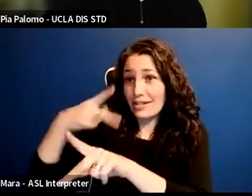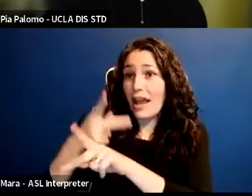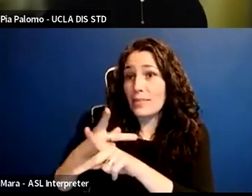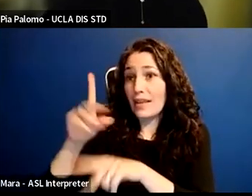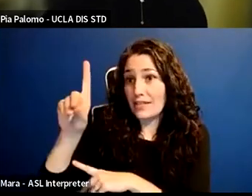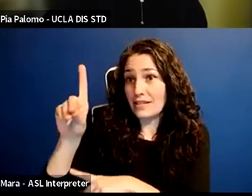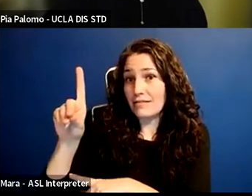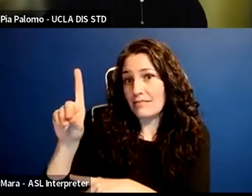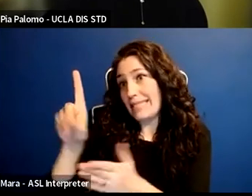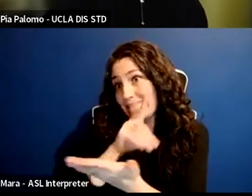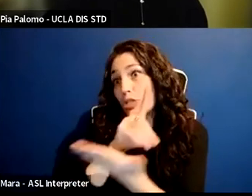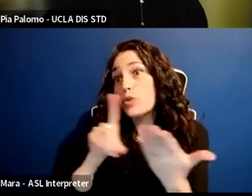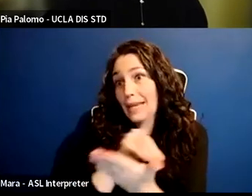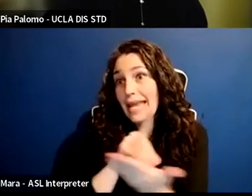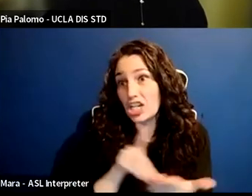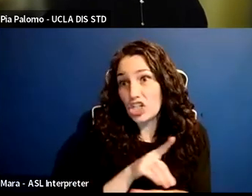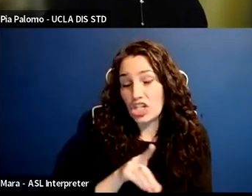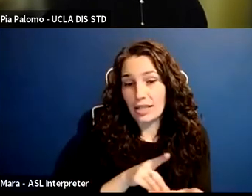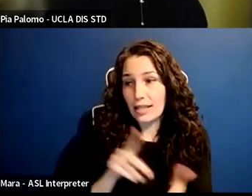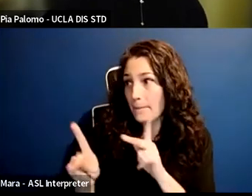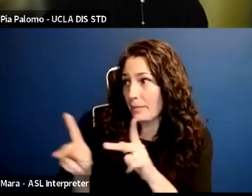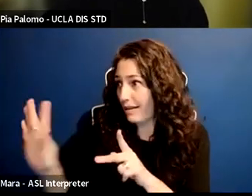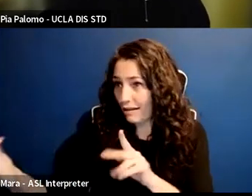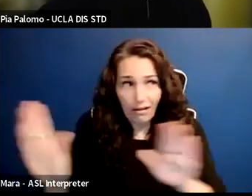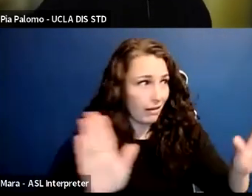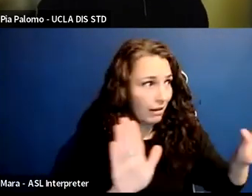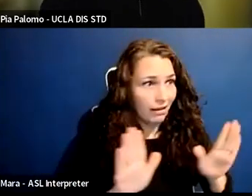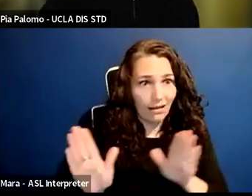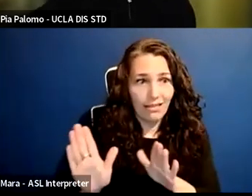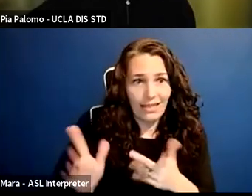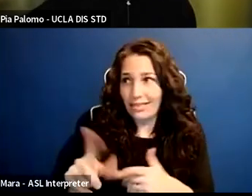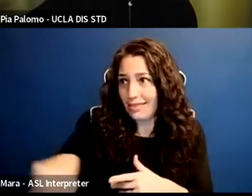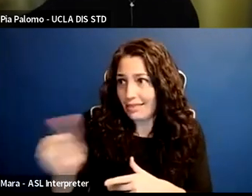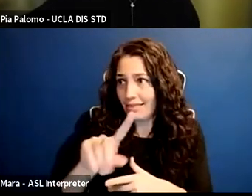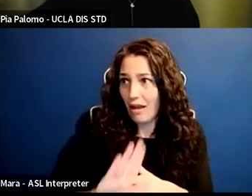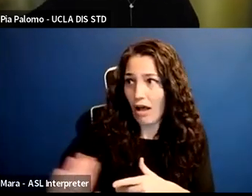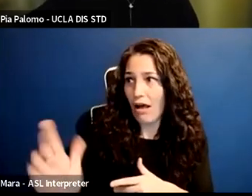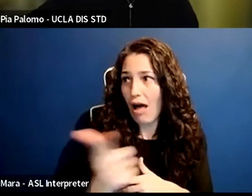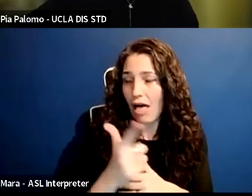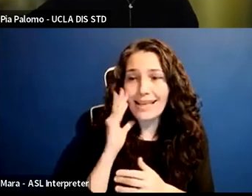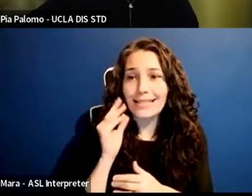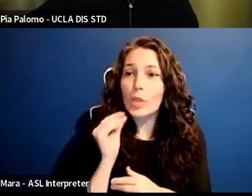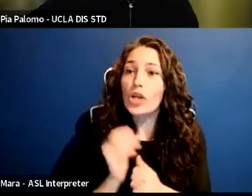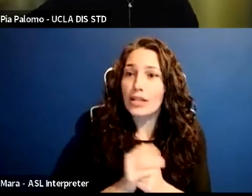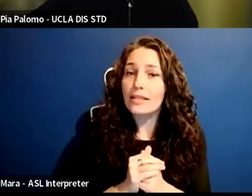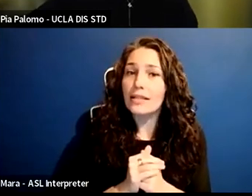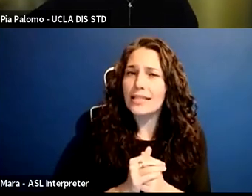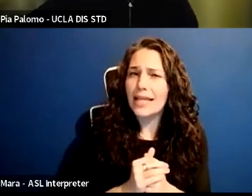and to look specifically at who needs to take responsibility at the university level to address these issues.